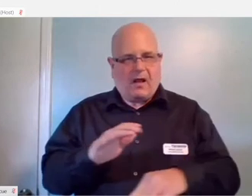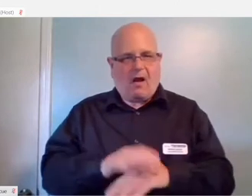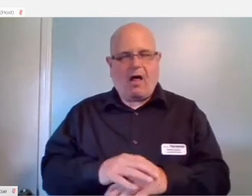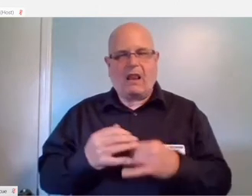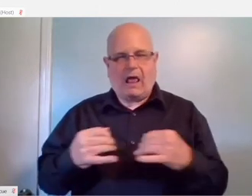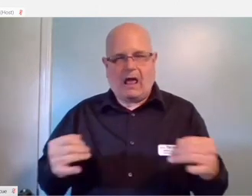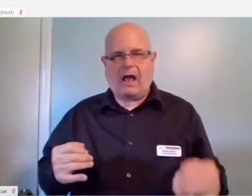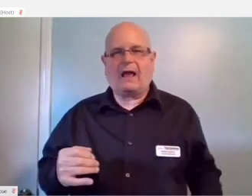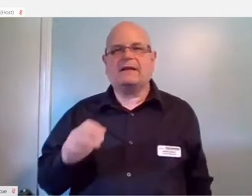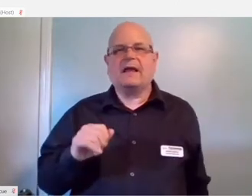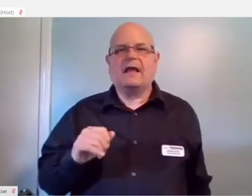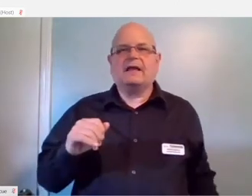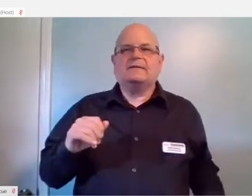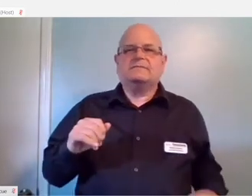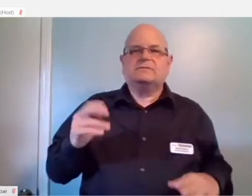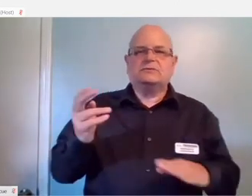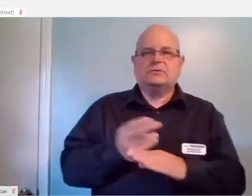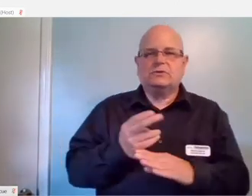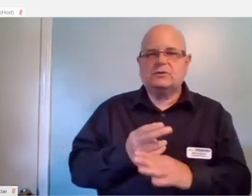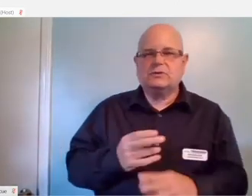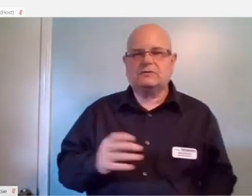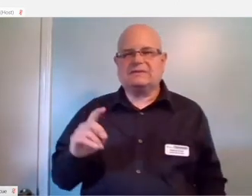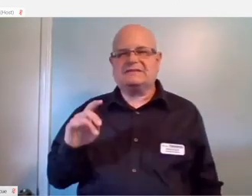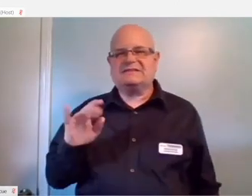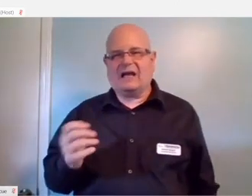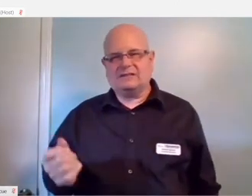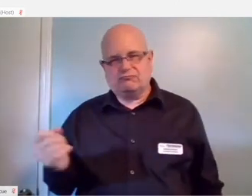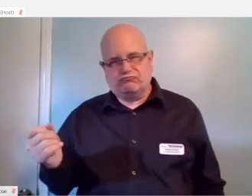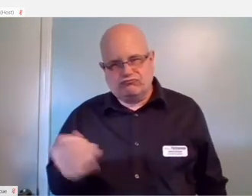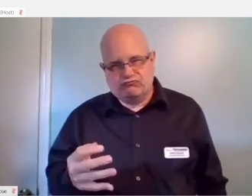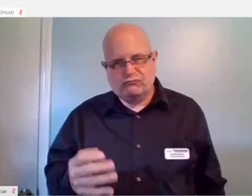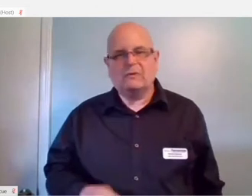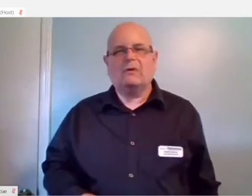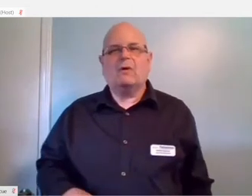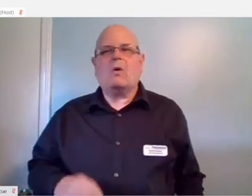It allows you to roll virtual dice. It also allows you to keep track of virtual character sheets.